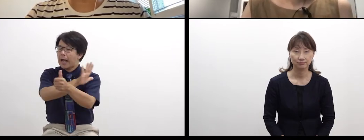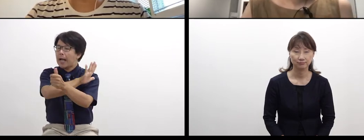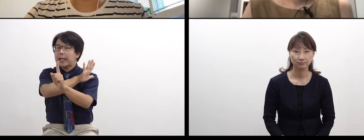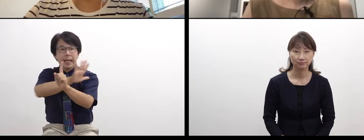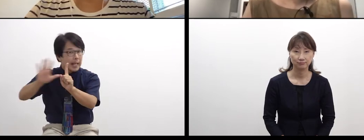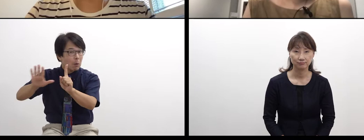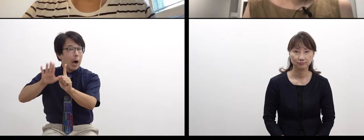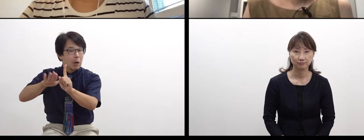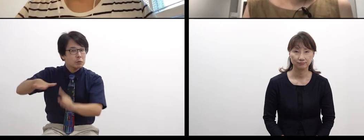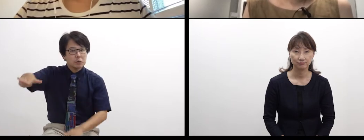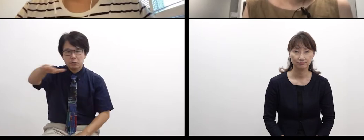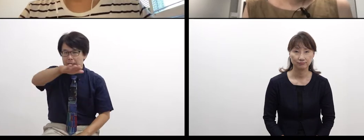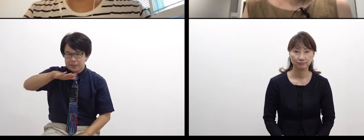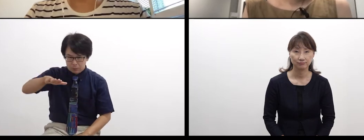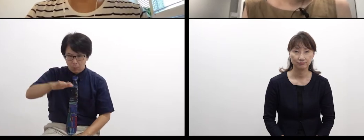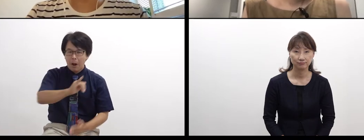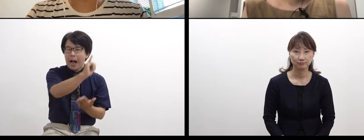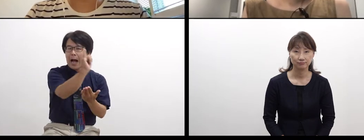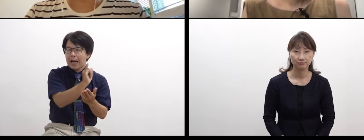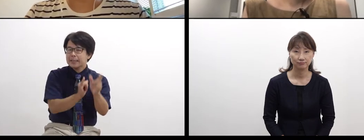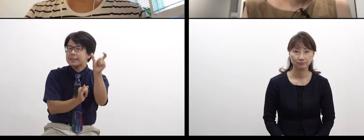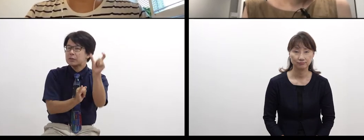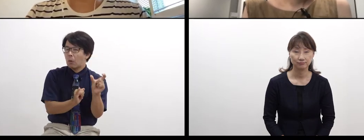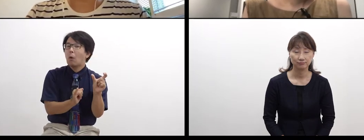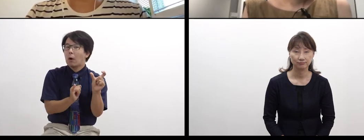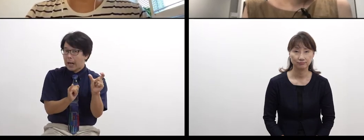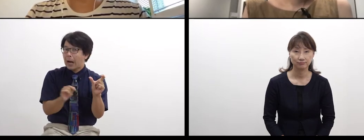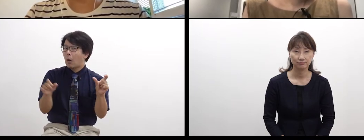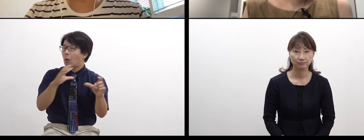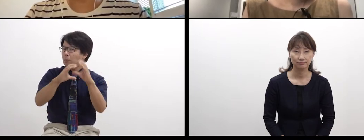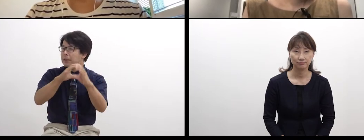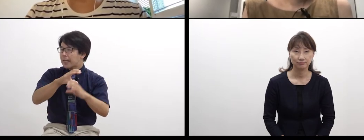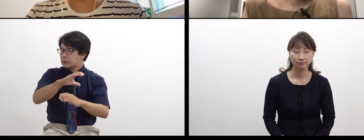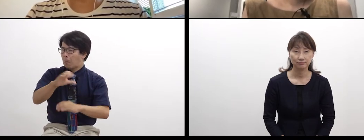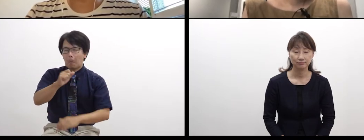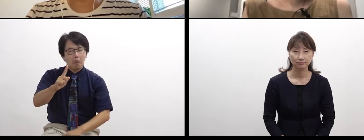and to create artwork together.